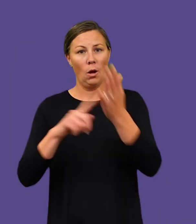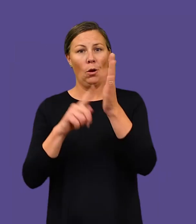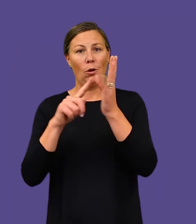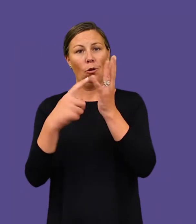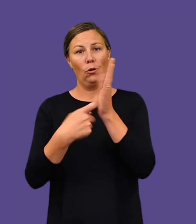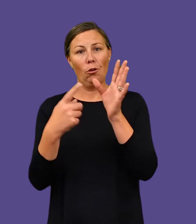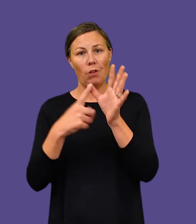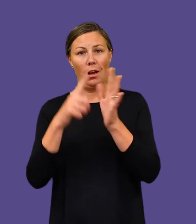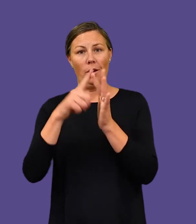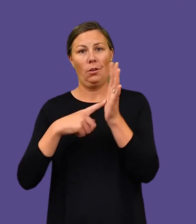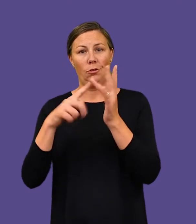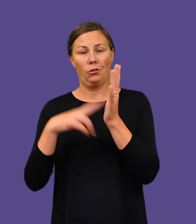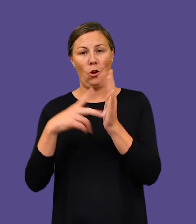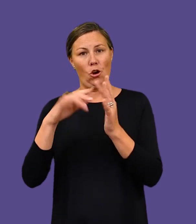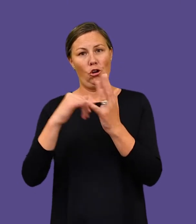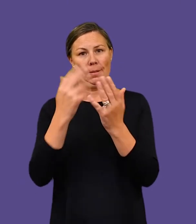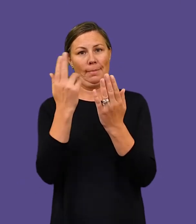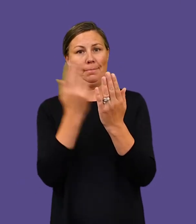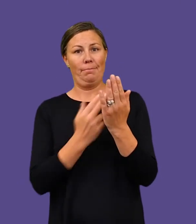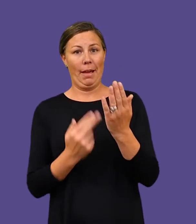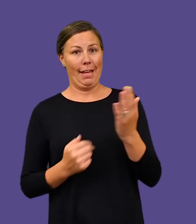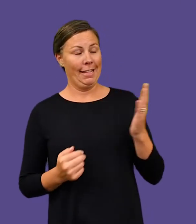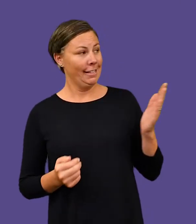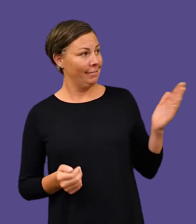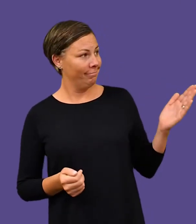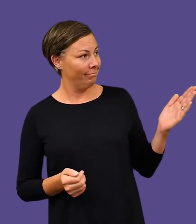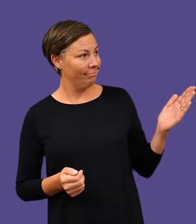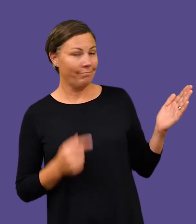This painting is by Laura Jones.